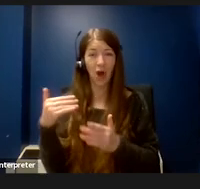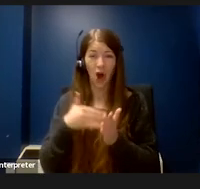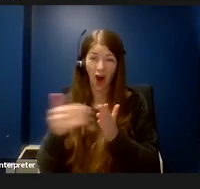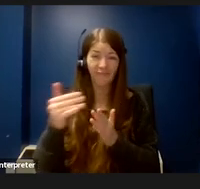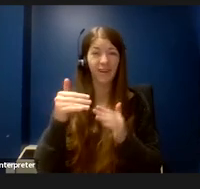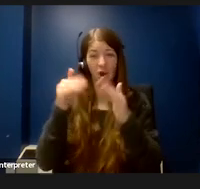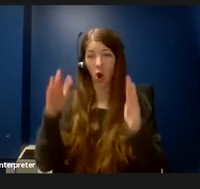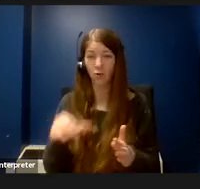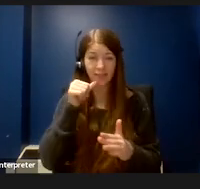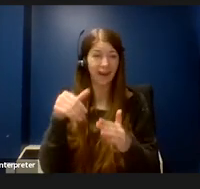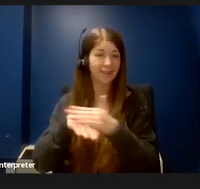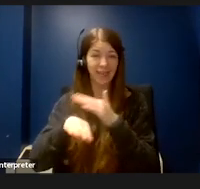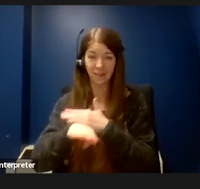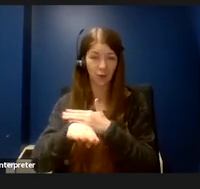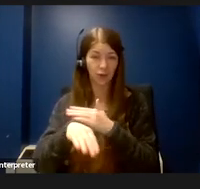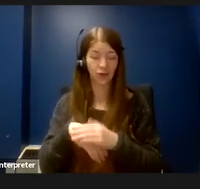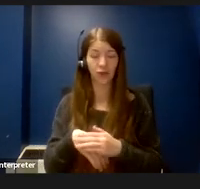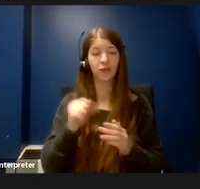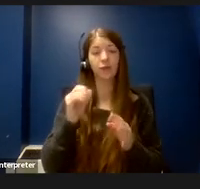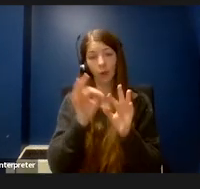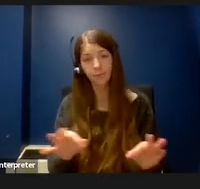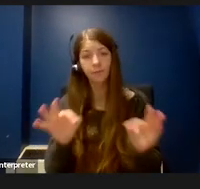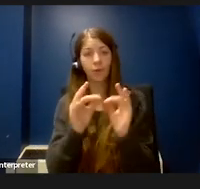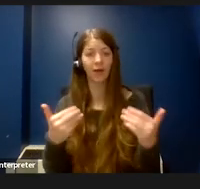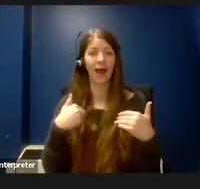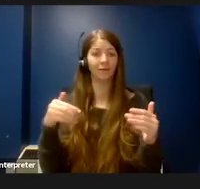and so it's important to make sure that there are accessible options for events such as this.